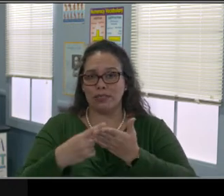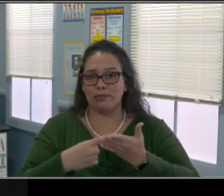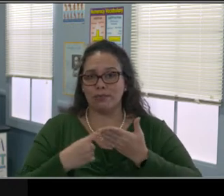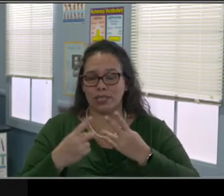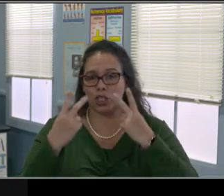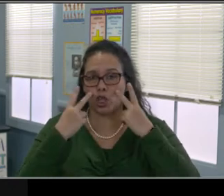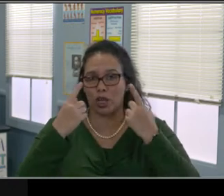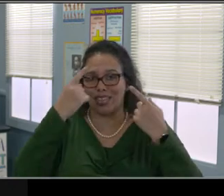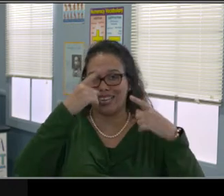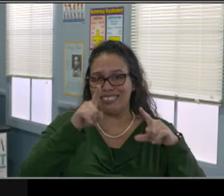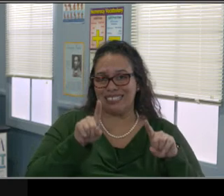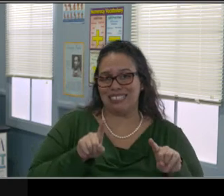Oh!